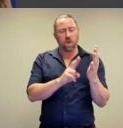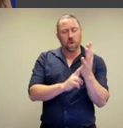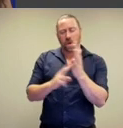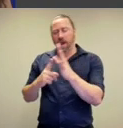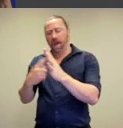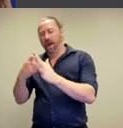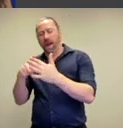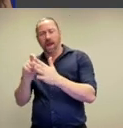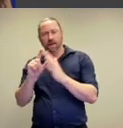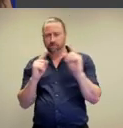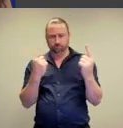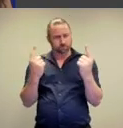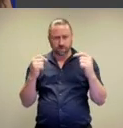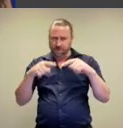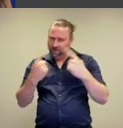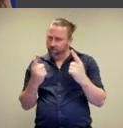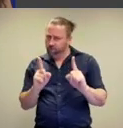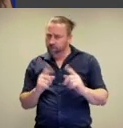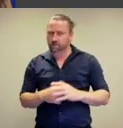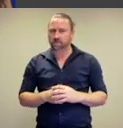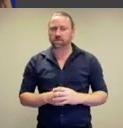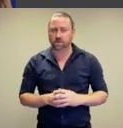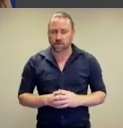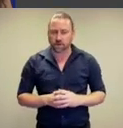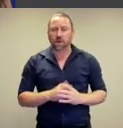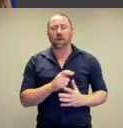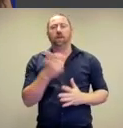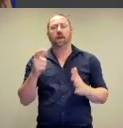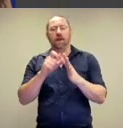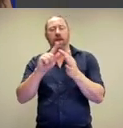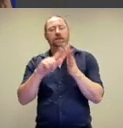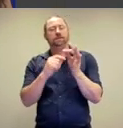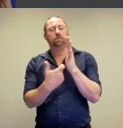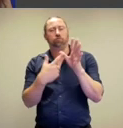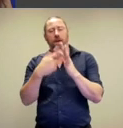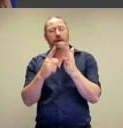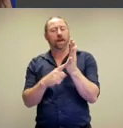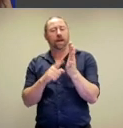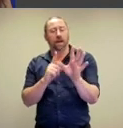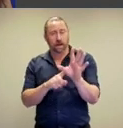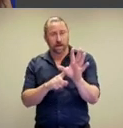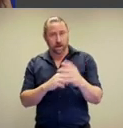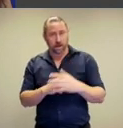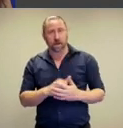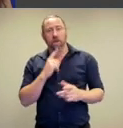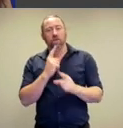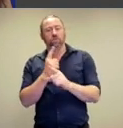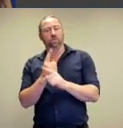versus the naked body. Then, using